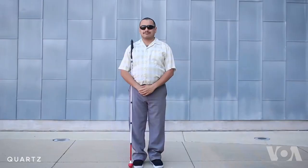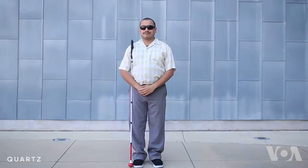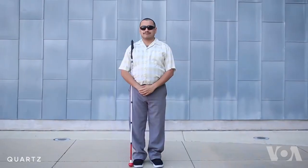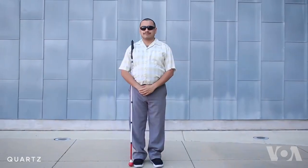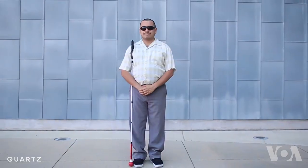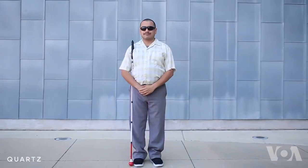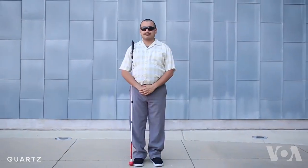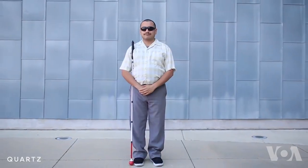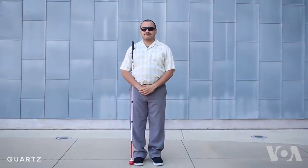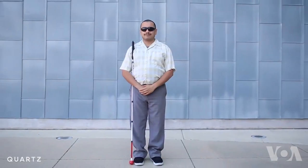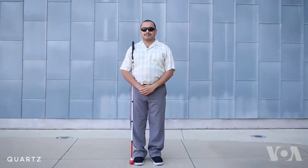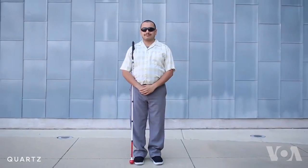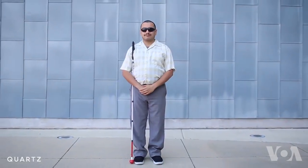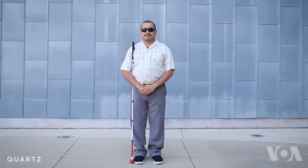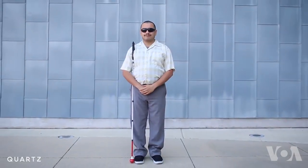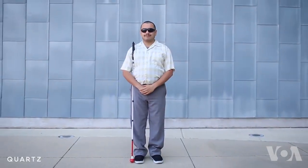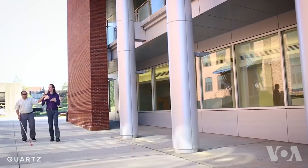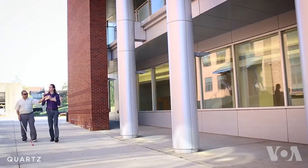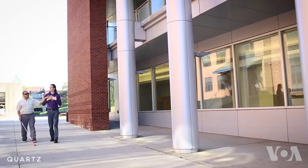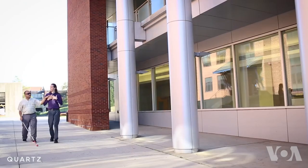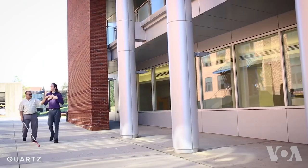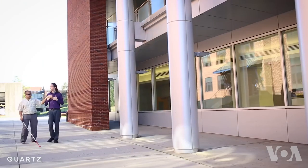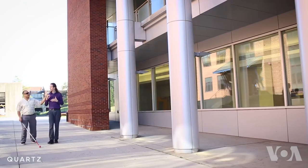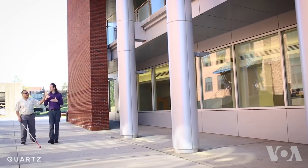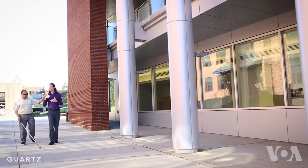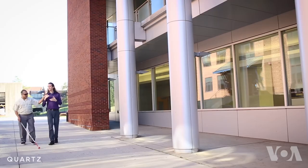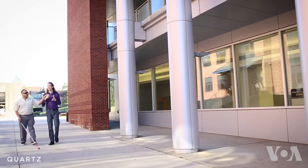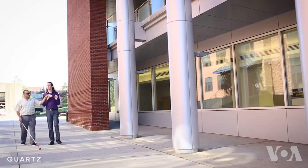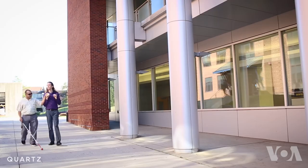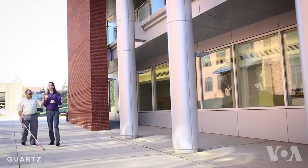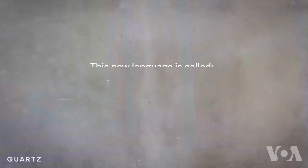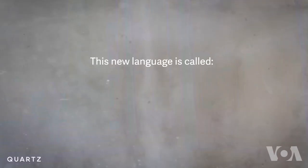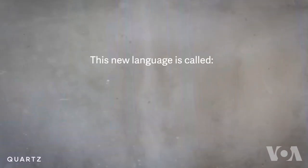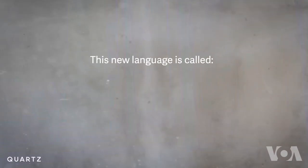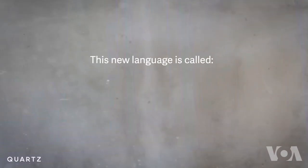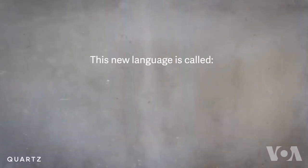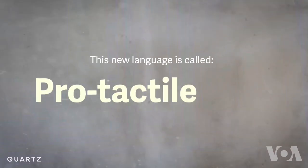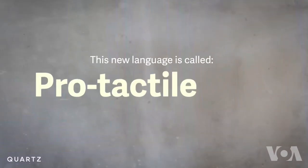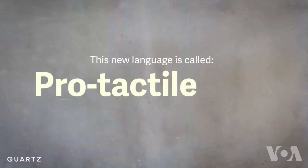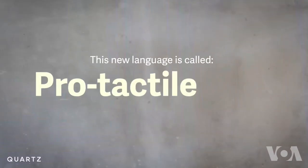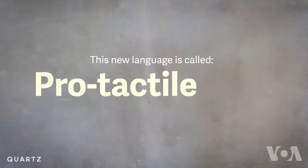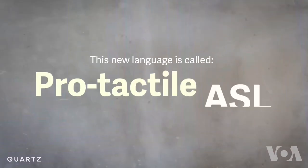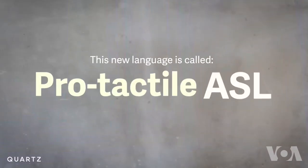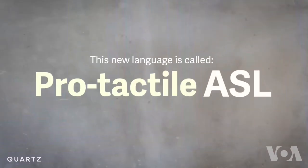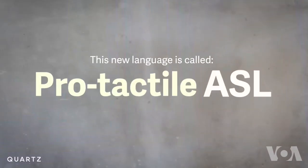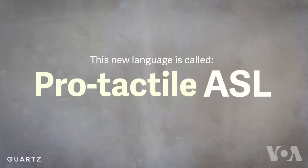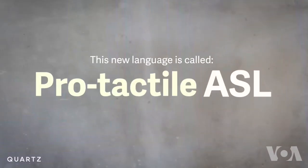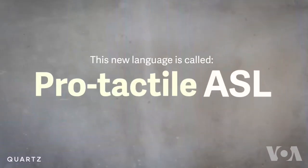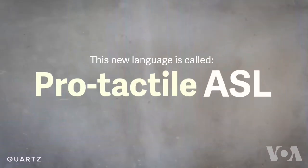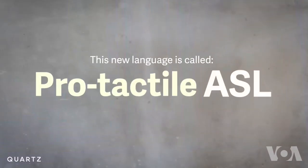Oscar is both deaf and blind or Deafblind. He works at Gallaudet University on a project tracking the evolution of a language for those that's can't see